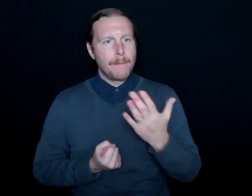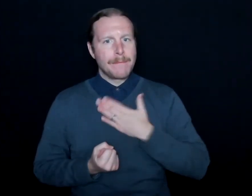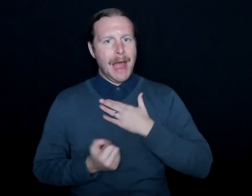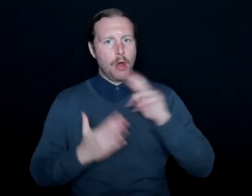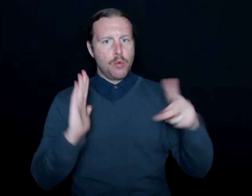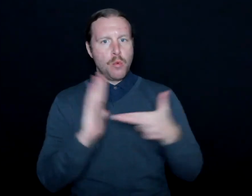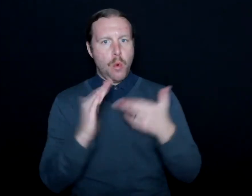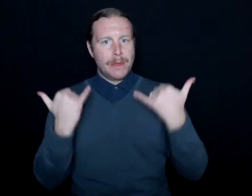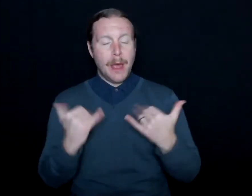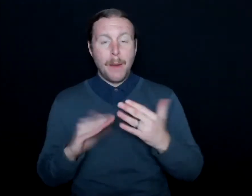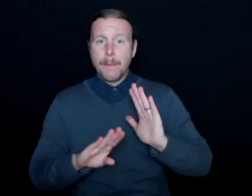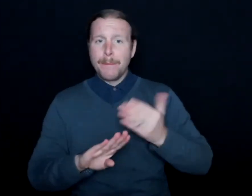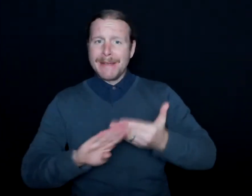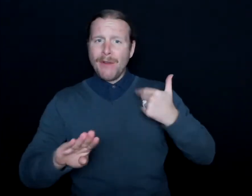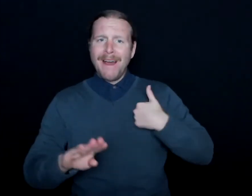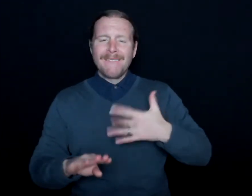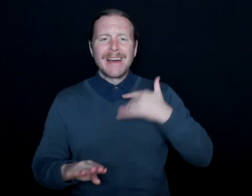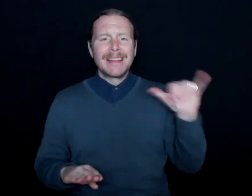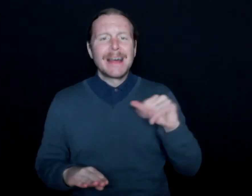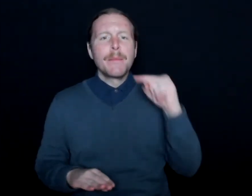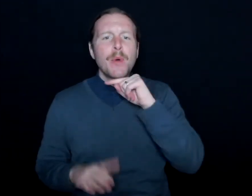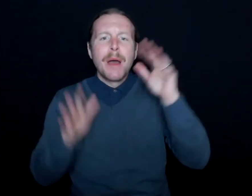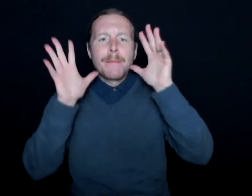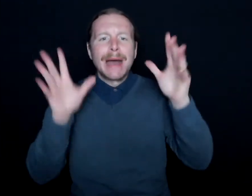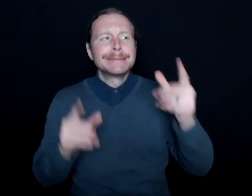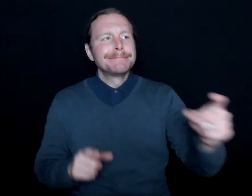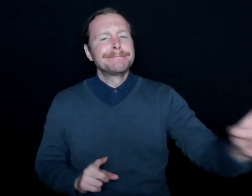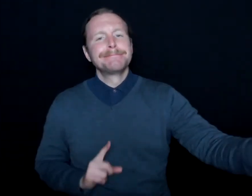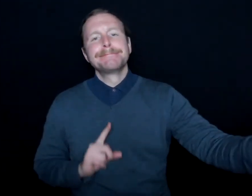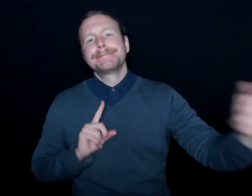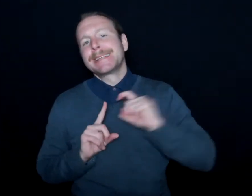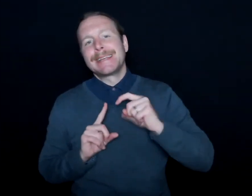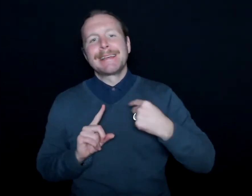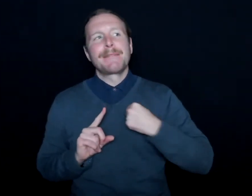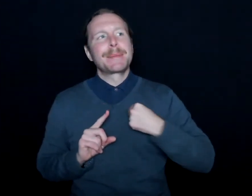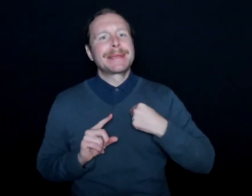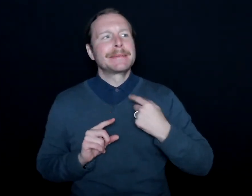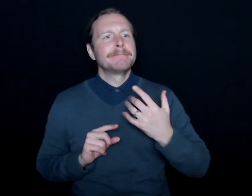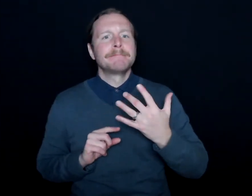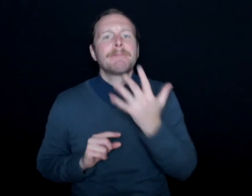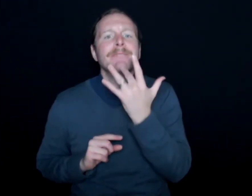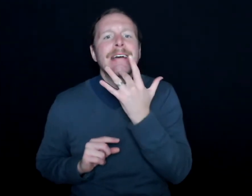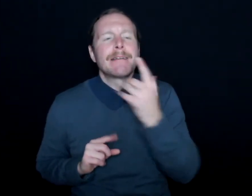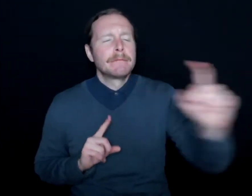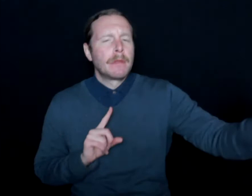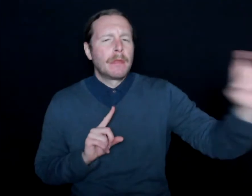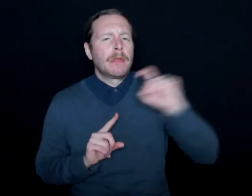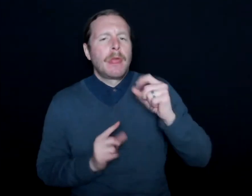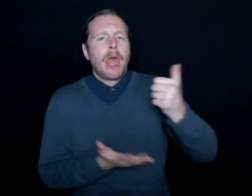Before I felt like the Milwaukee Bucks, for lack of a better term, were doing me a solid-- like, hey, we're going to help you out